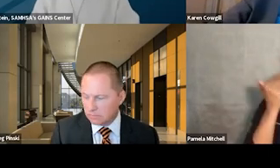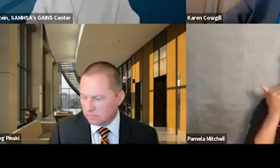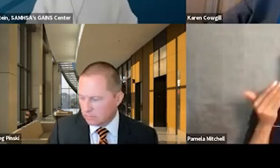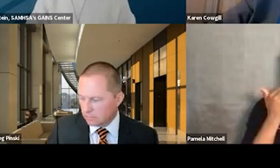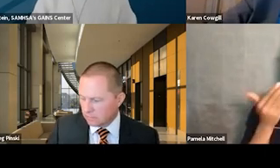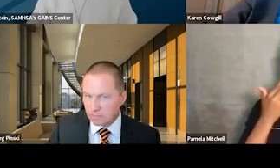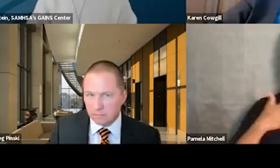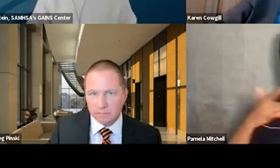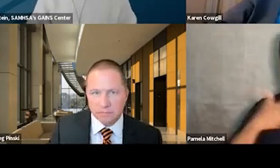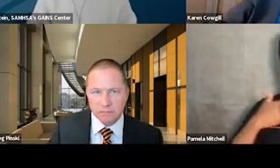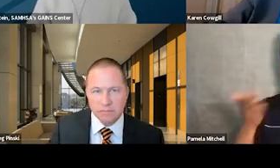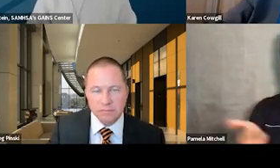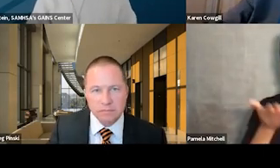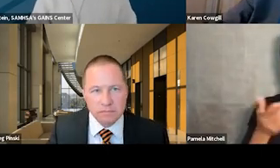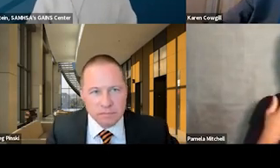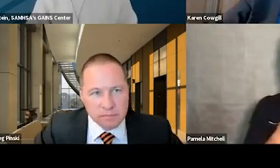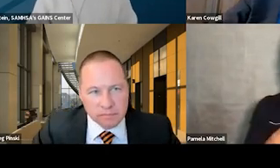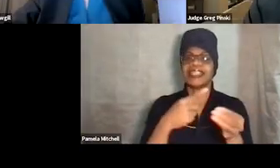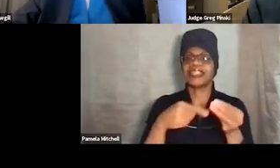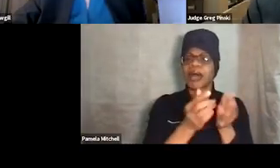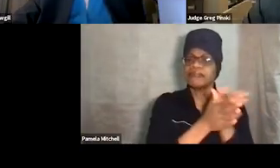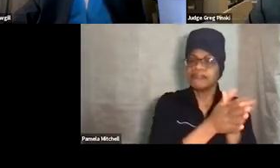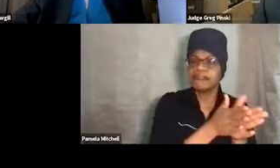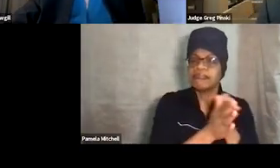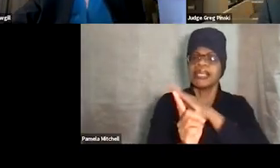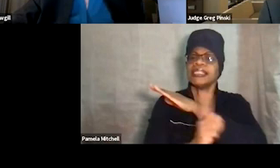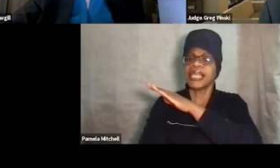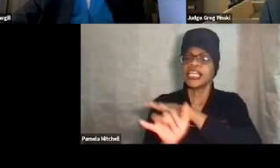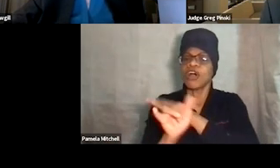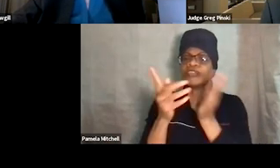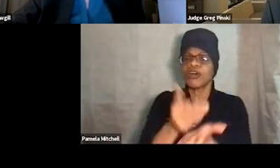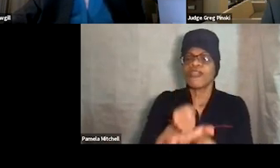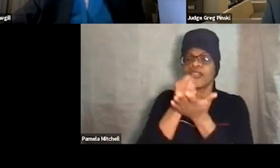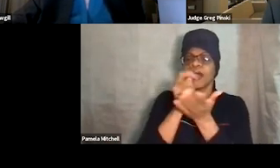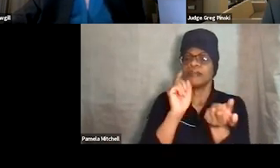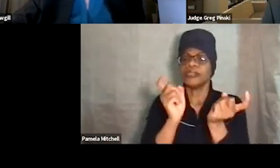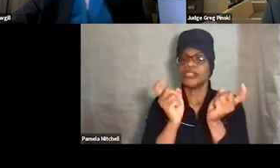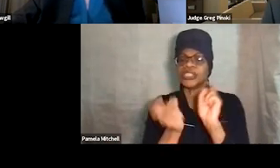and talk to you about incentives and sanctions and therapeutic adjustments and getting to present with Judge Pinski.